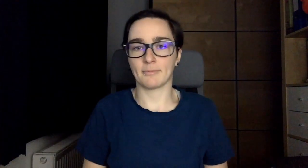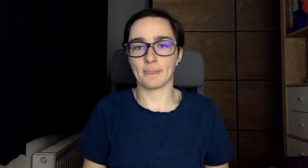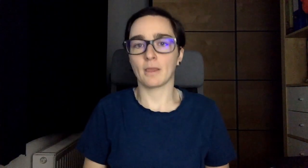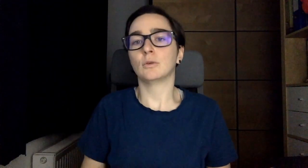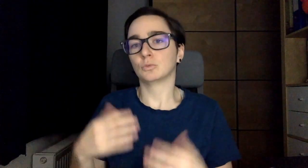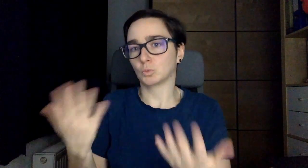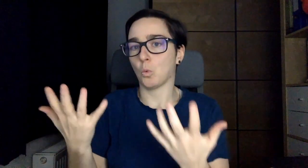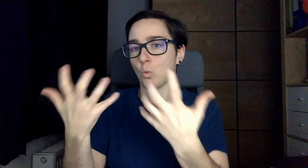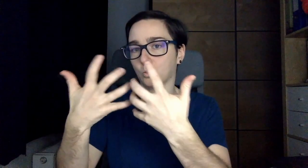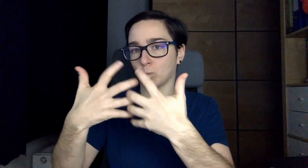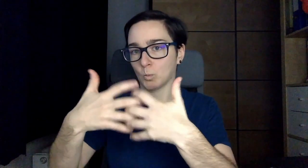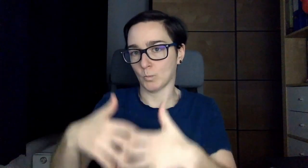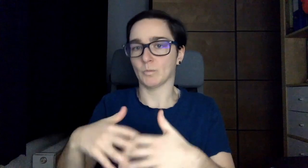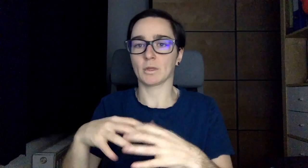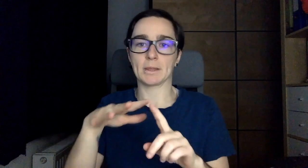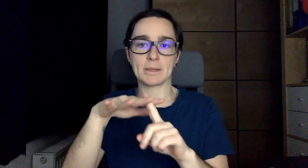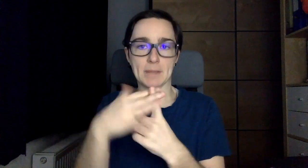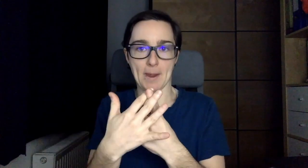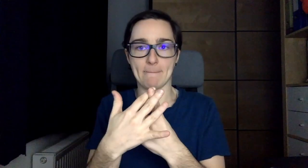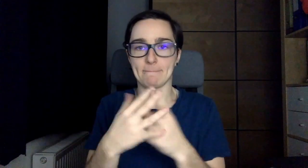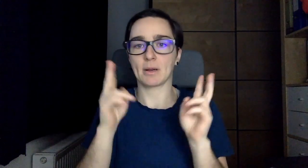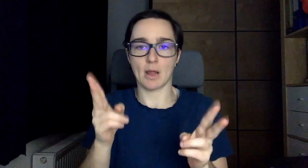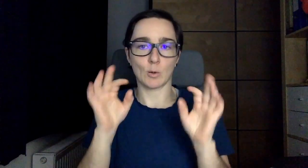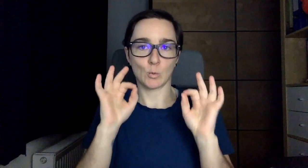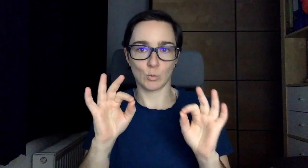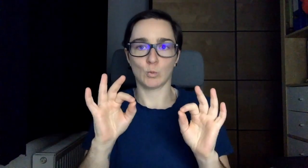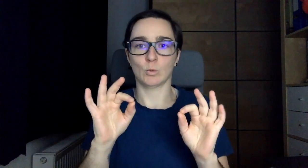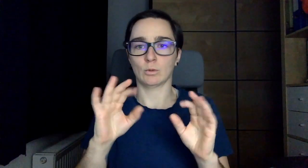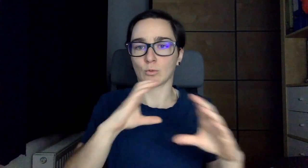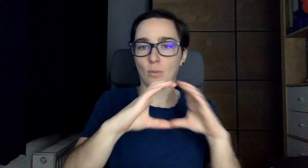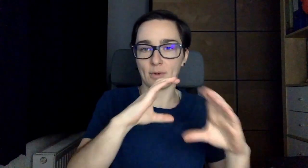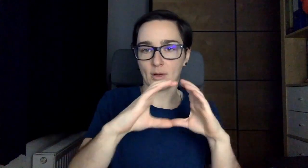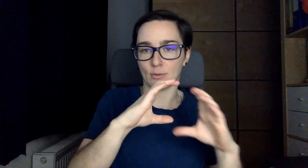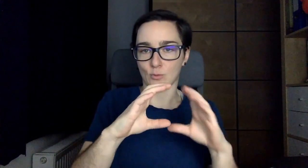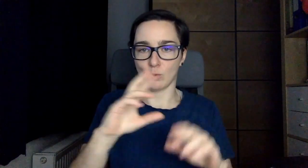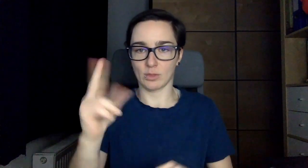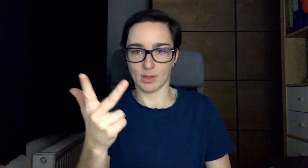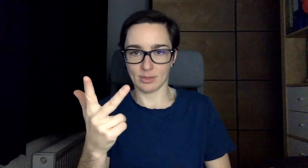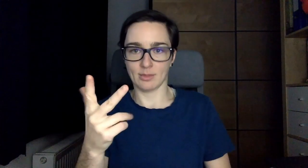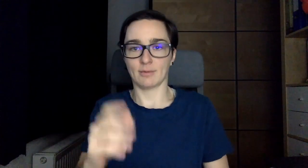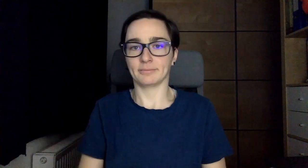So we can work in a team and we three can communicate clearly.